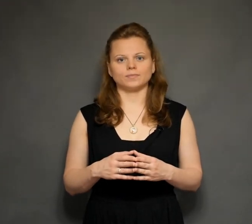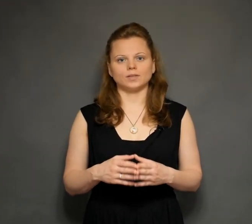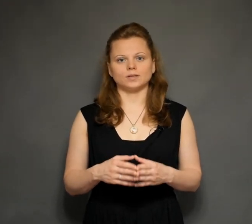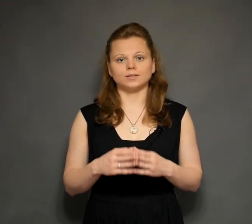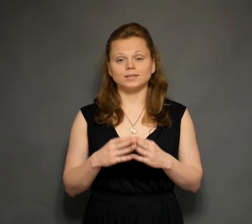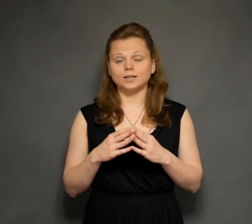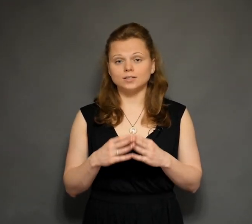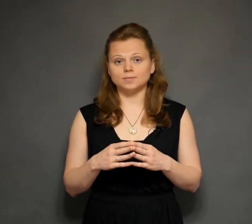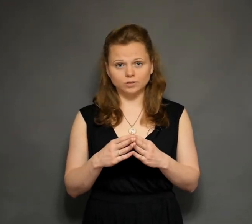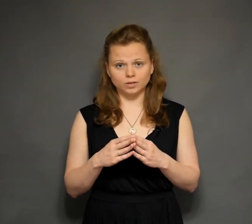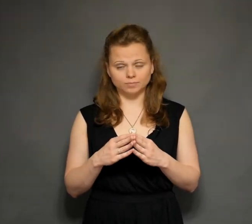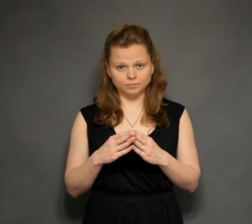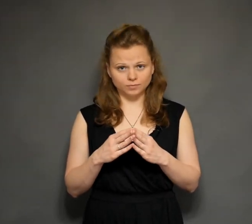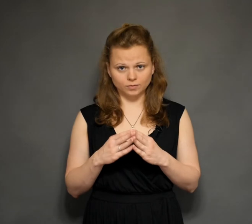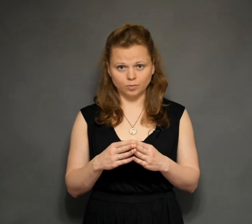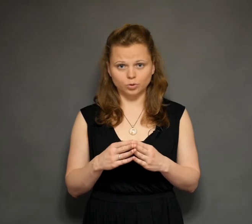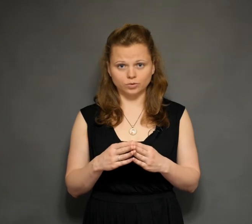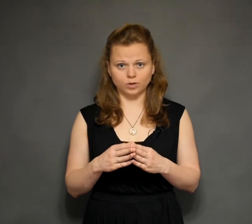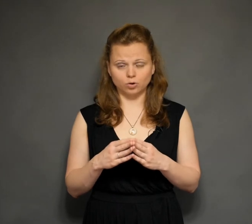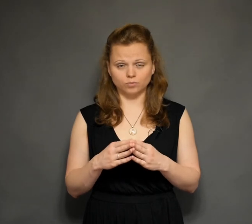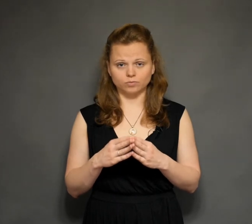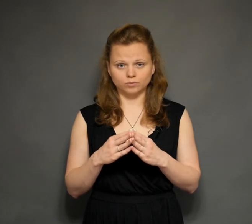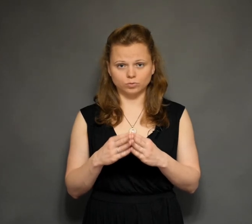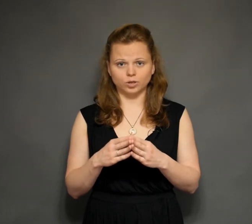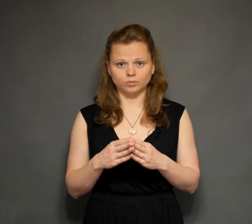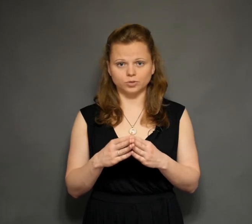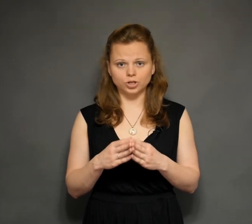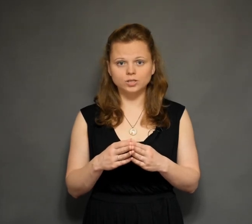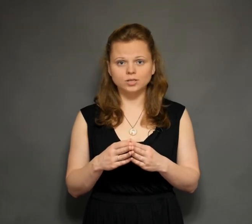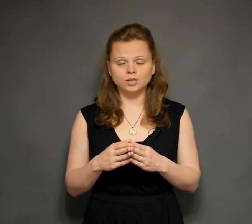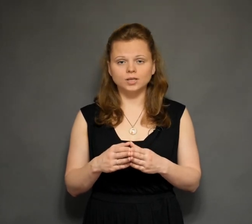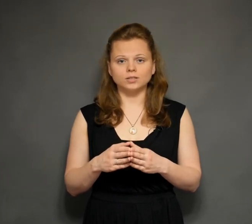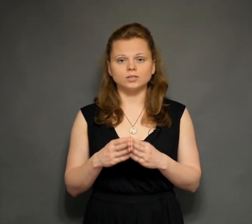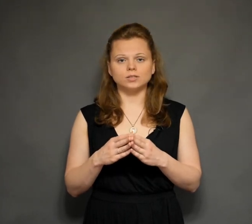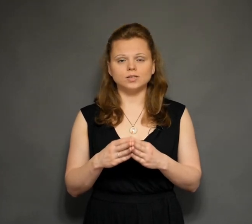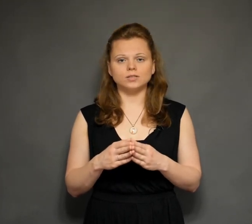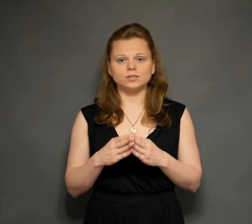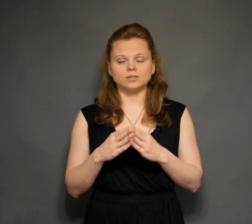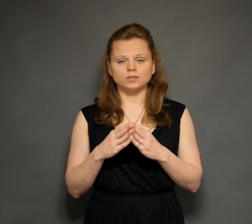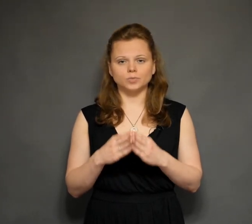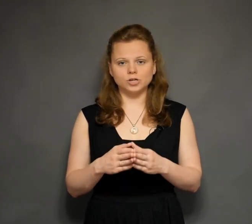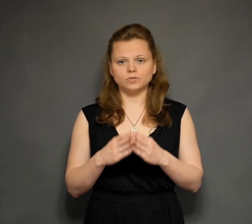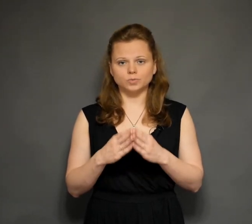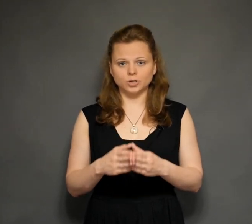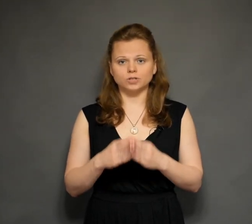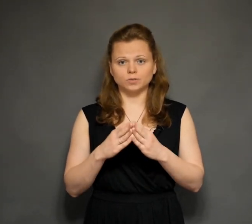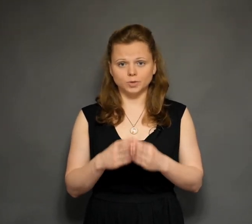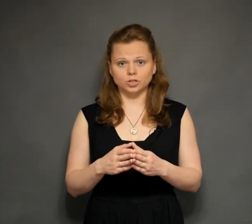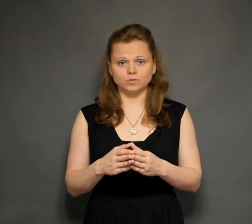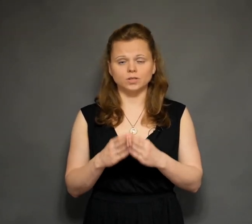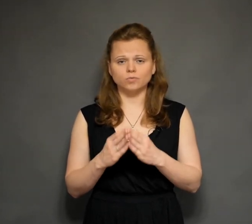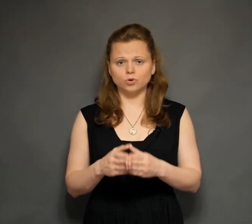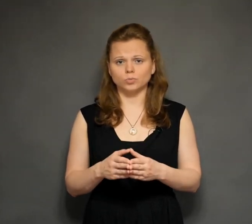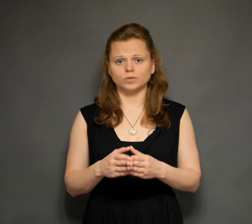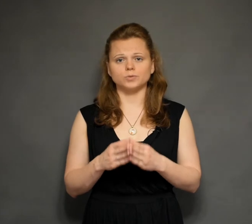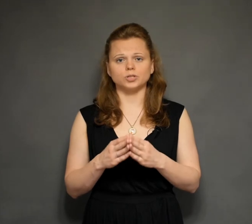Bumping the question in the search for "where to go" do not hesitate to ask, ask, ask forums